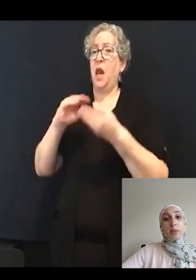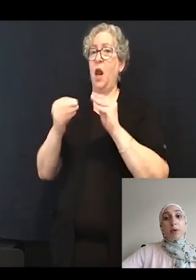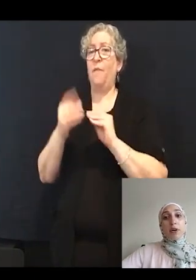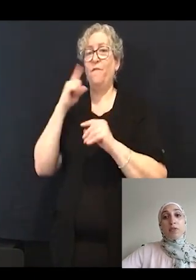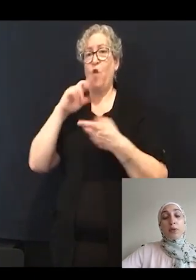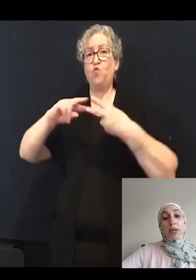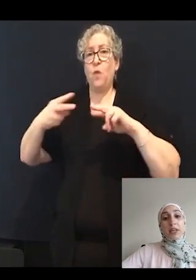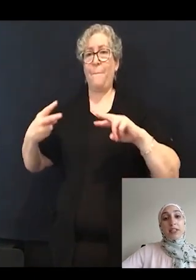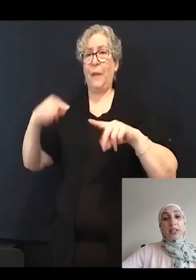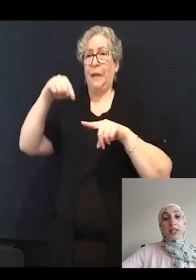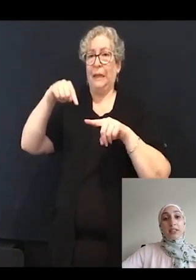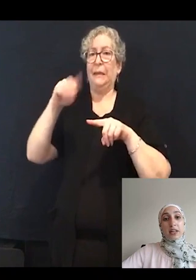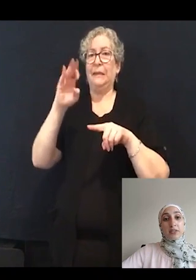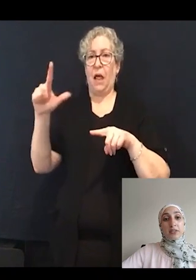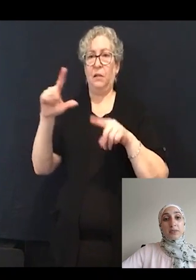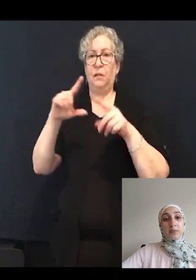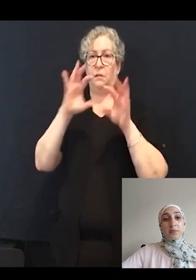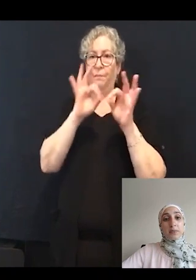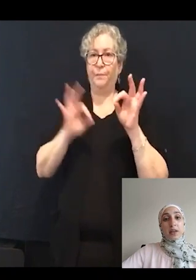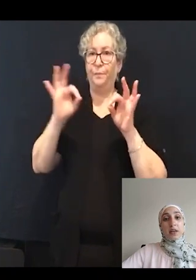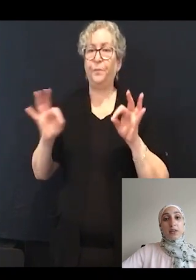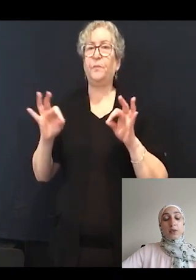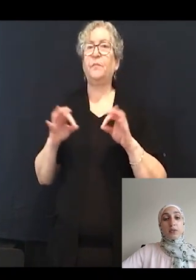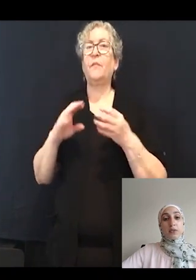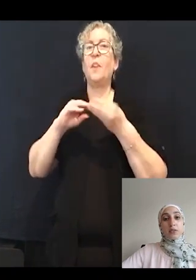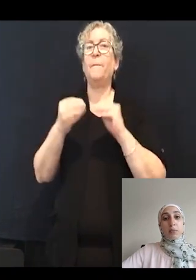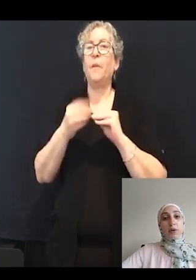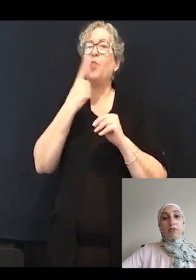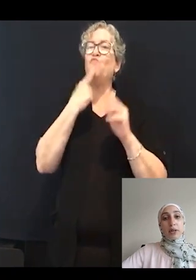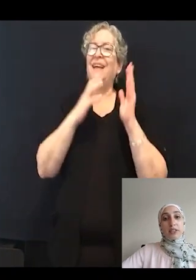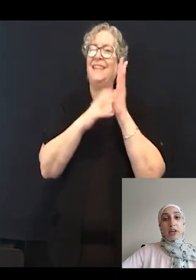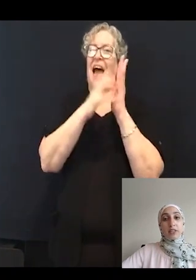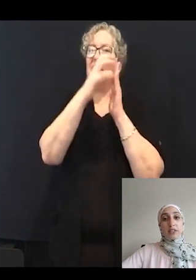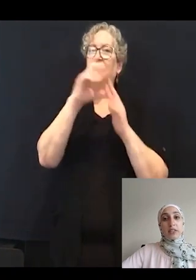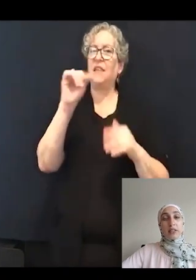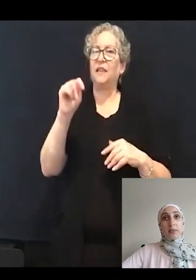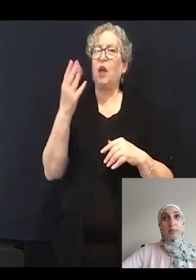containing cells, those number of red dots and blue dots.